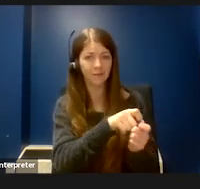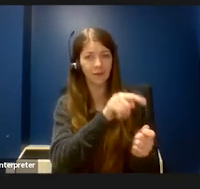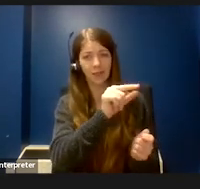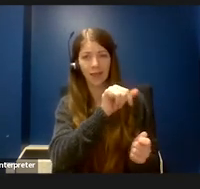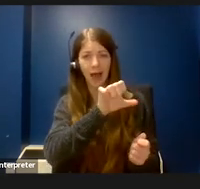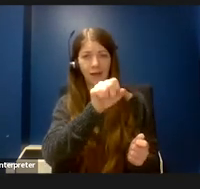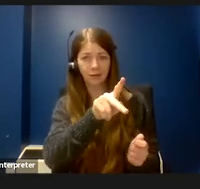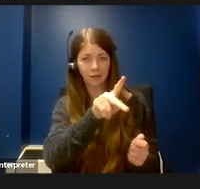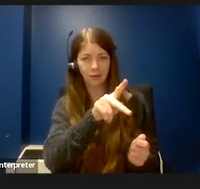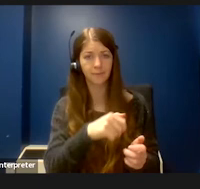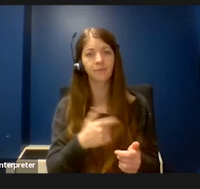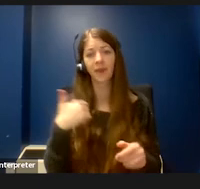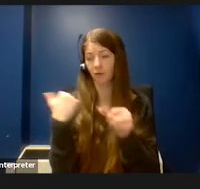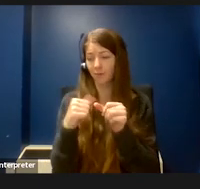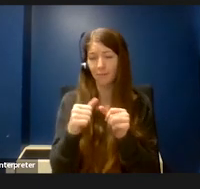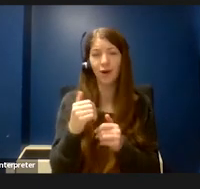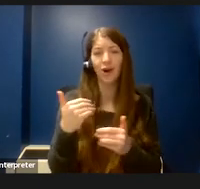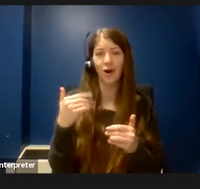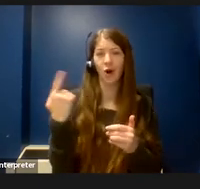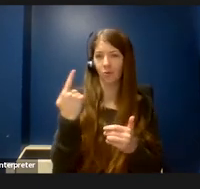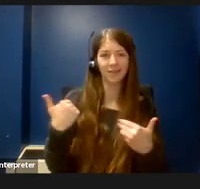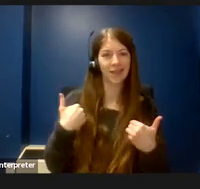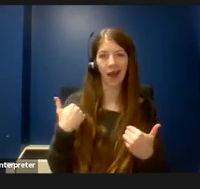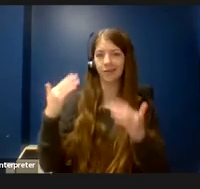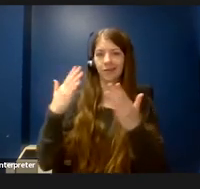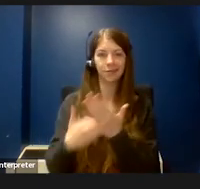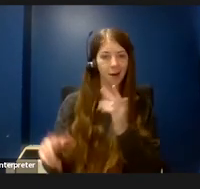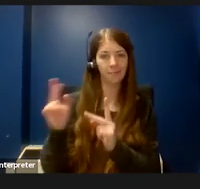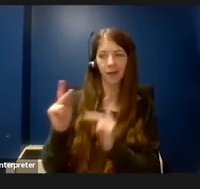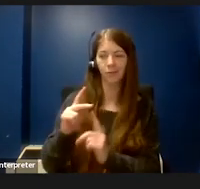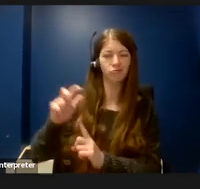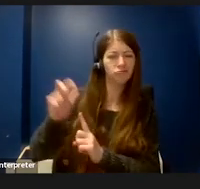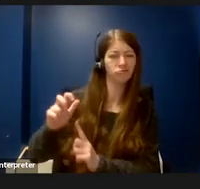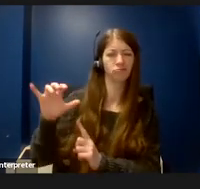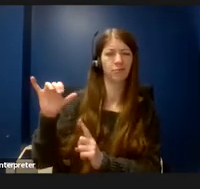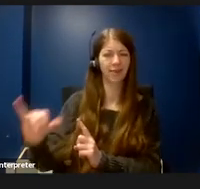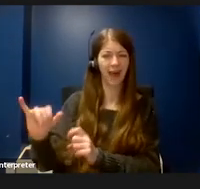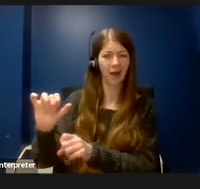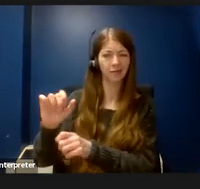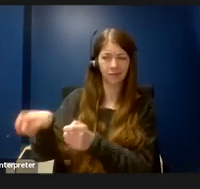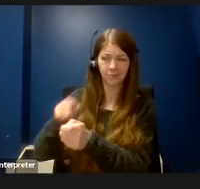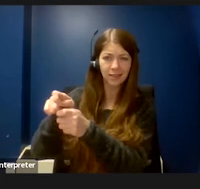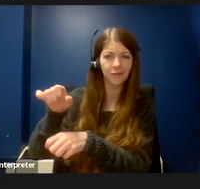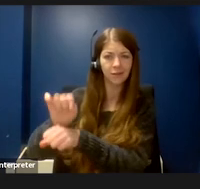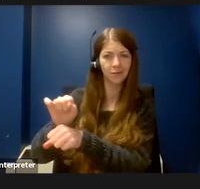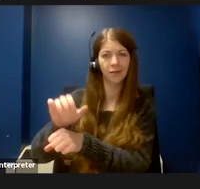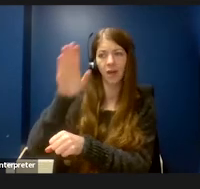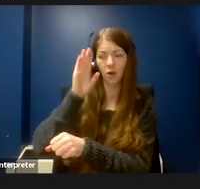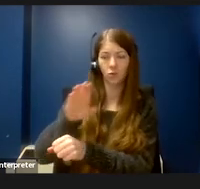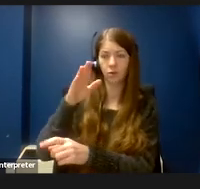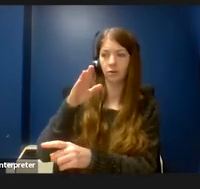that were better at certain tasks and we oftentimes delegated to those lab personnel.